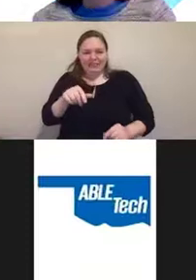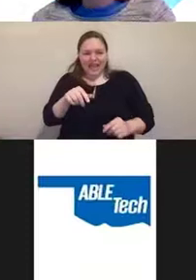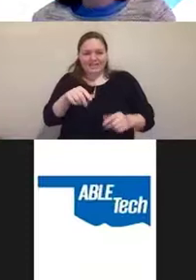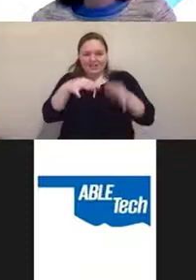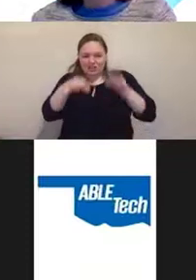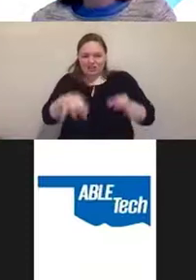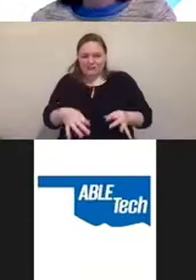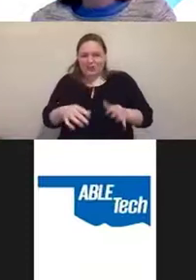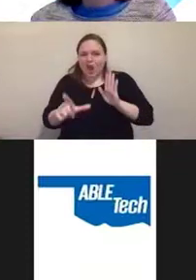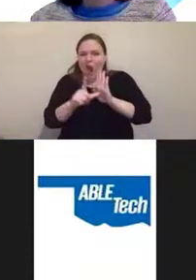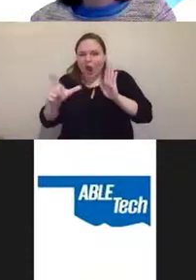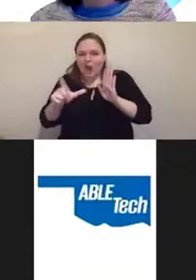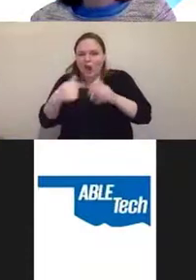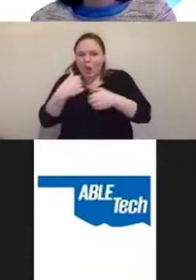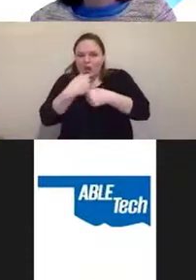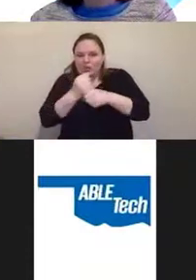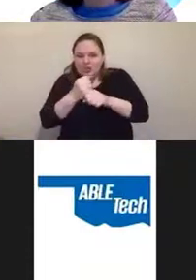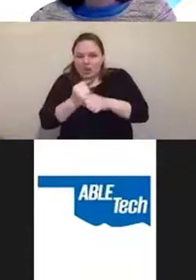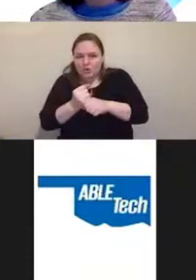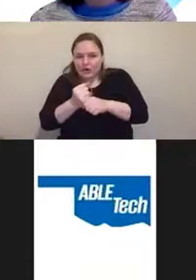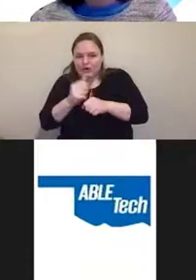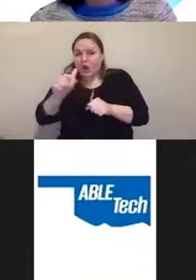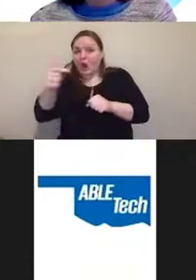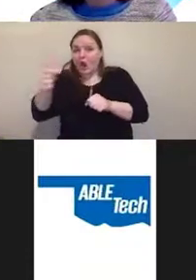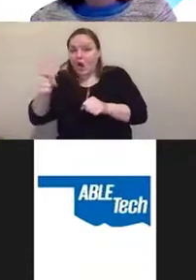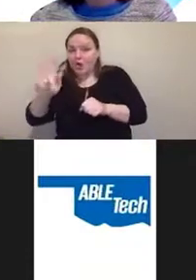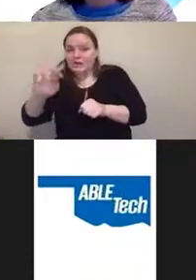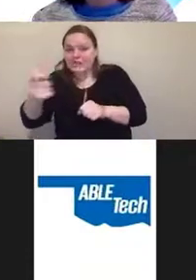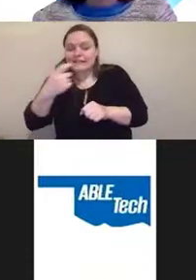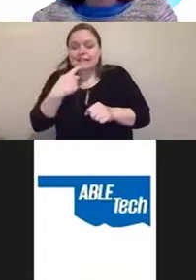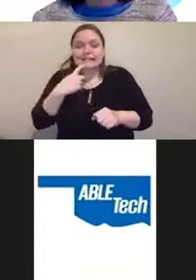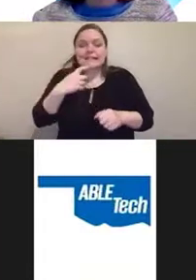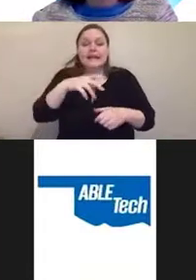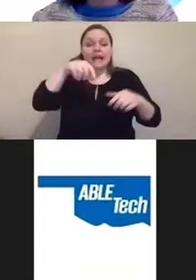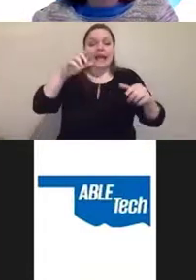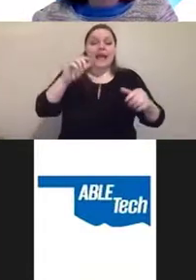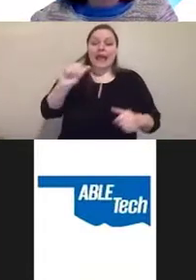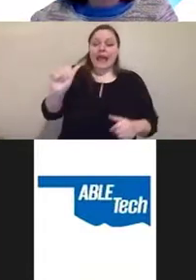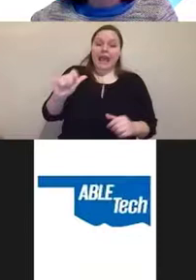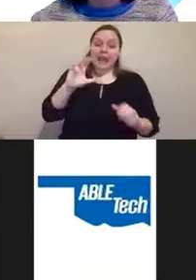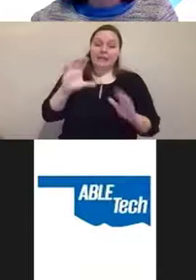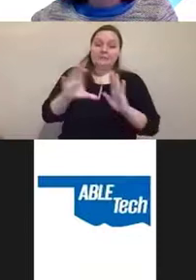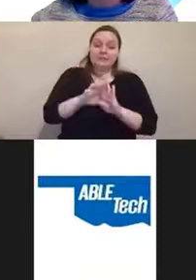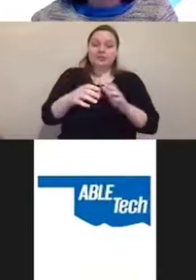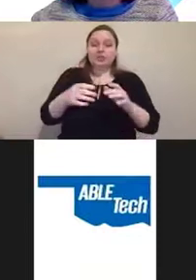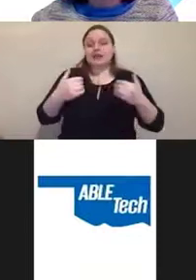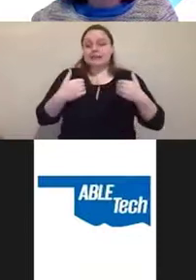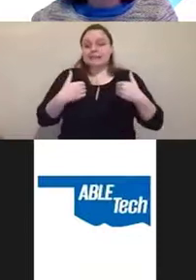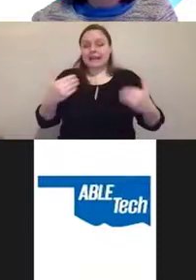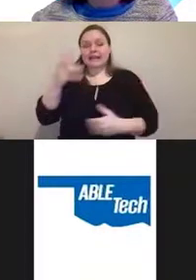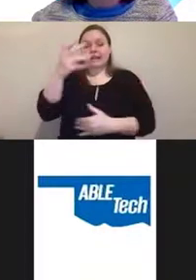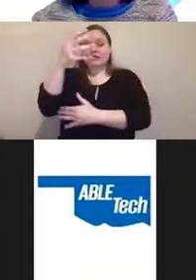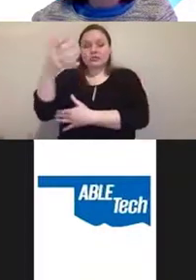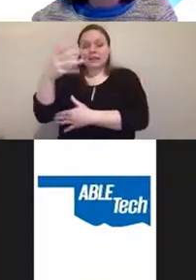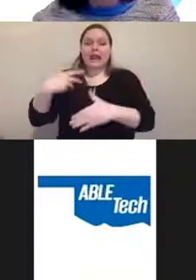The auto generated alt text was, a picture containing tree outdoor wood. OK?